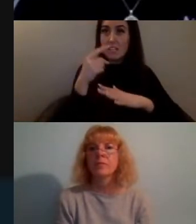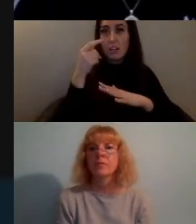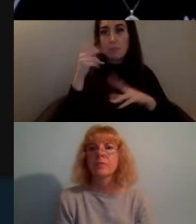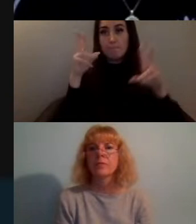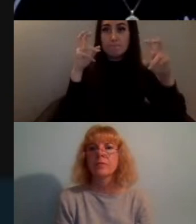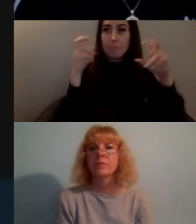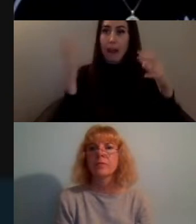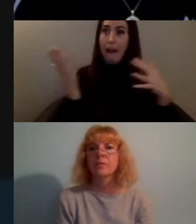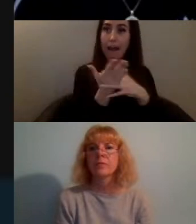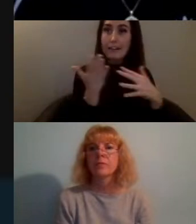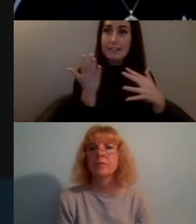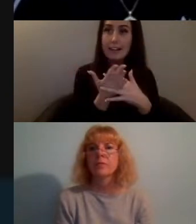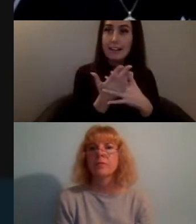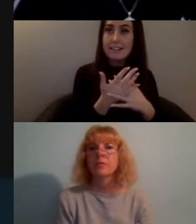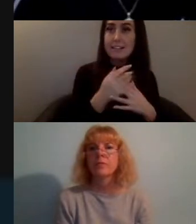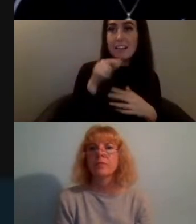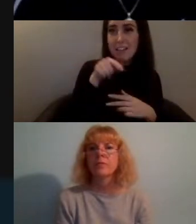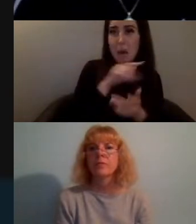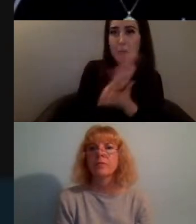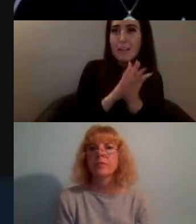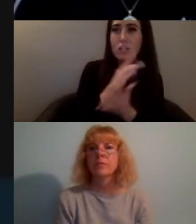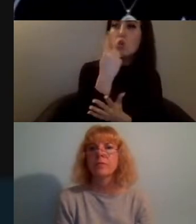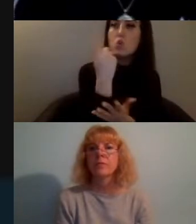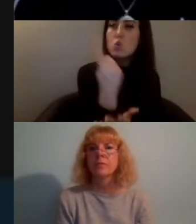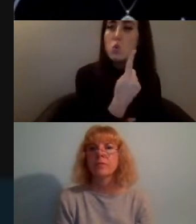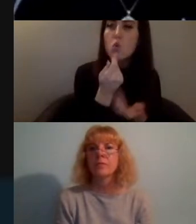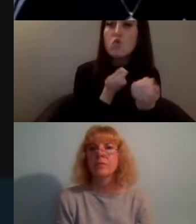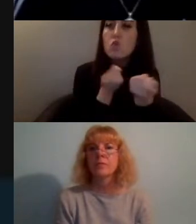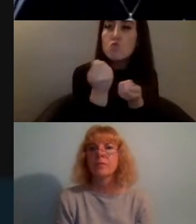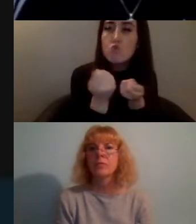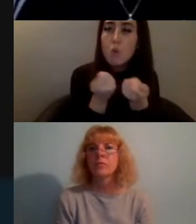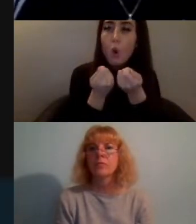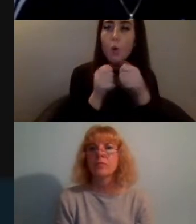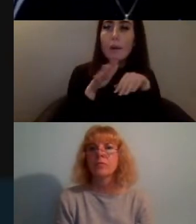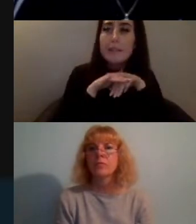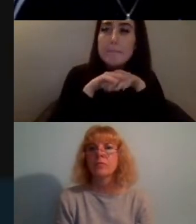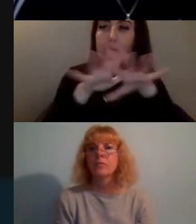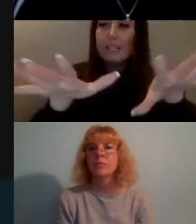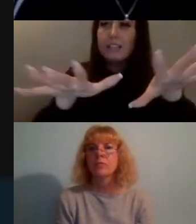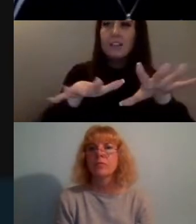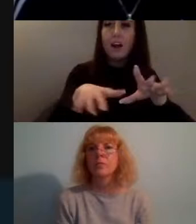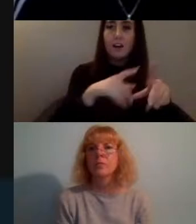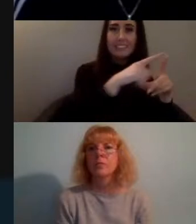around who has control of the medium and the relationship between the digital and the physical